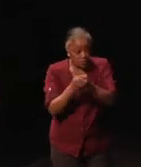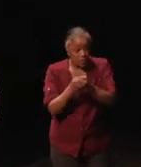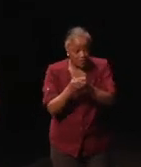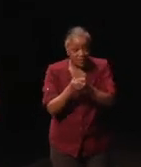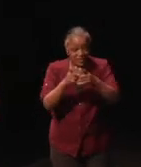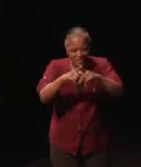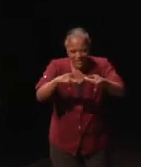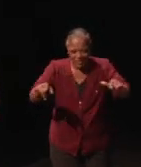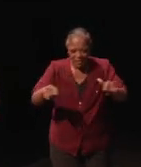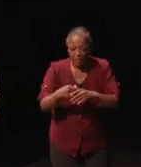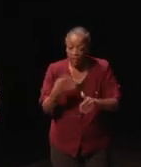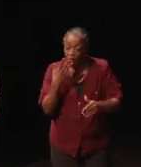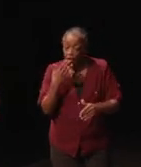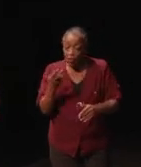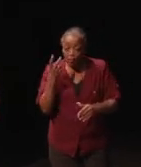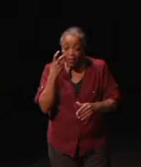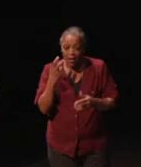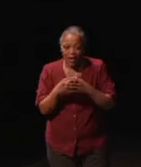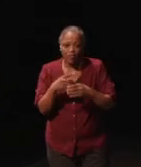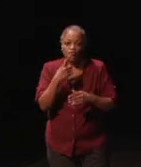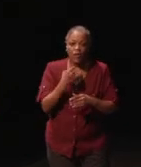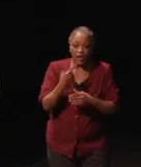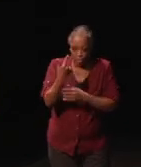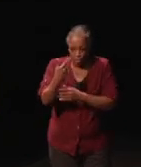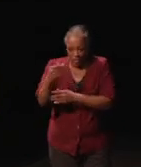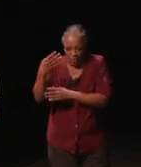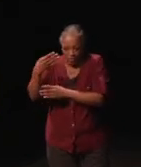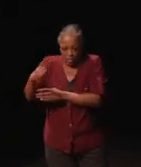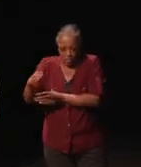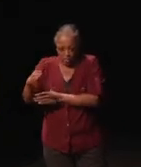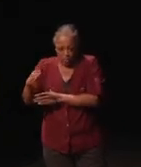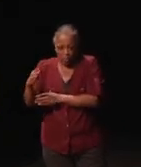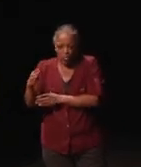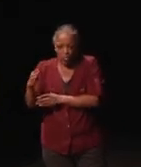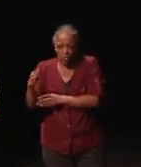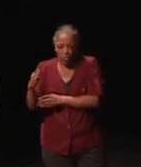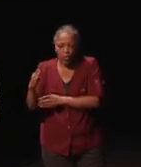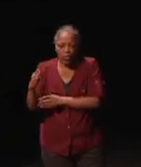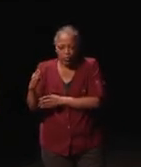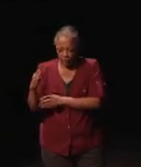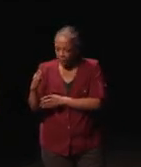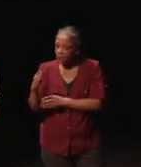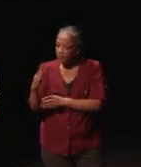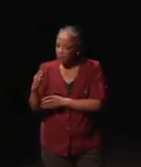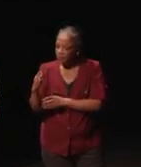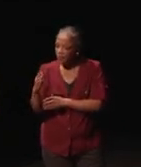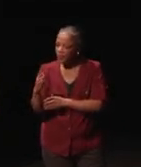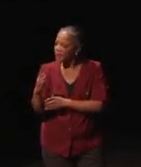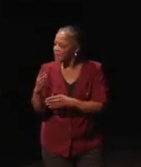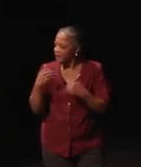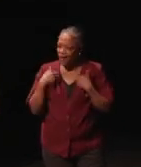The colorblind covers red, green, and blue. What I did is I had the list of